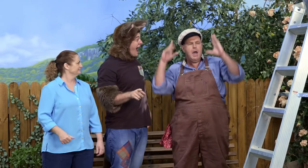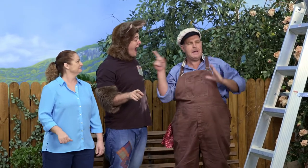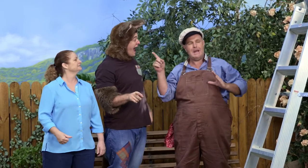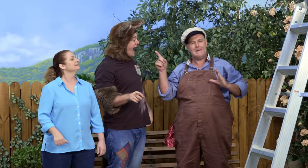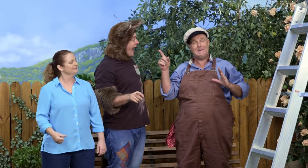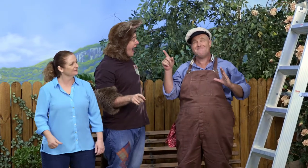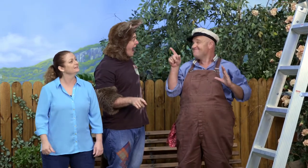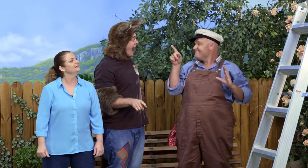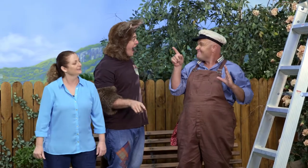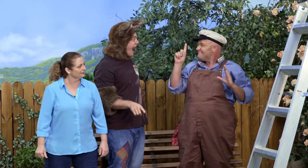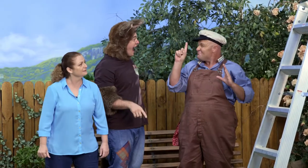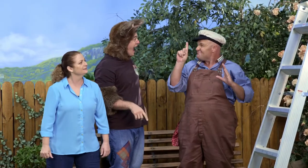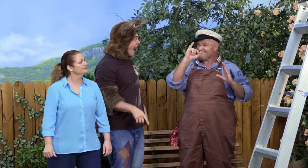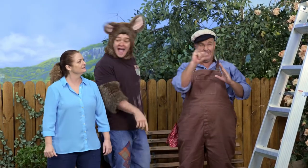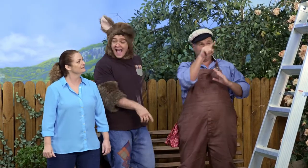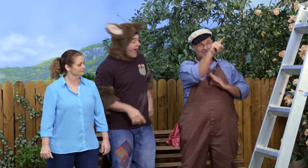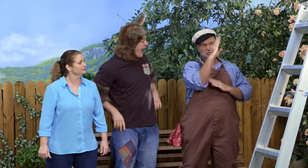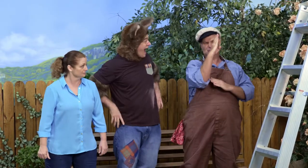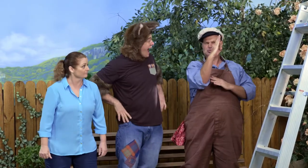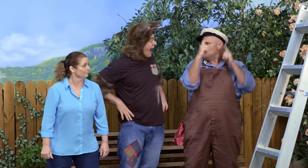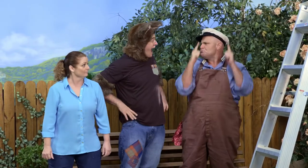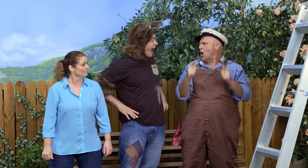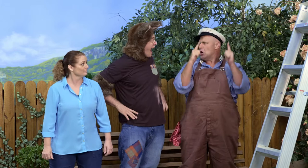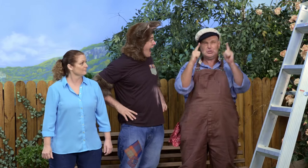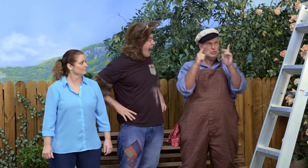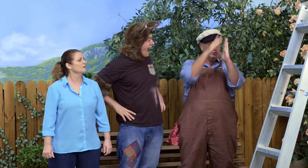Unfortunately, it's a bit too steep isn't it?